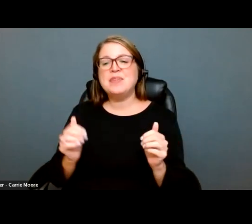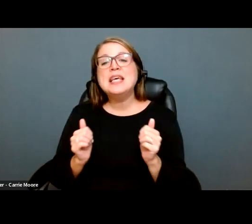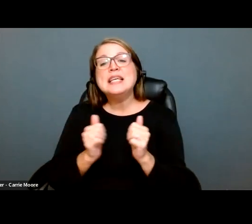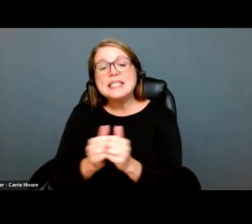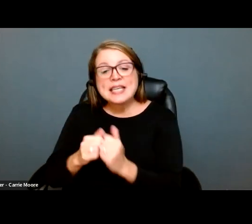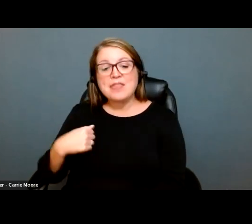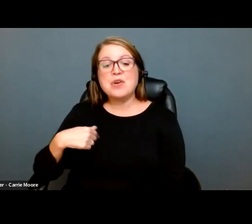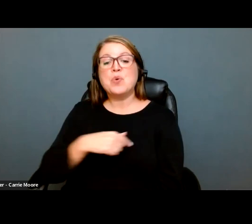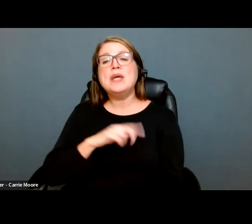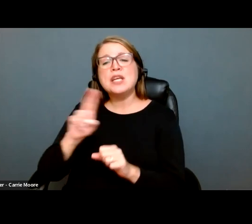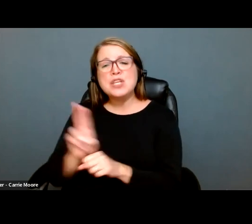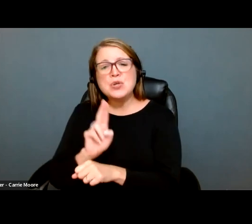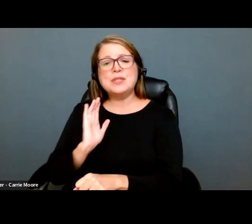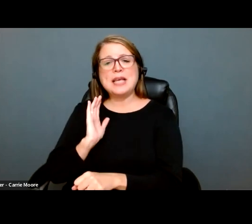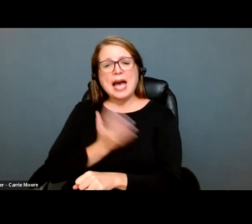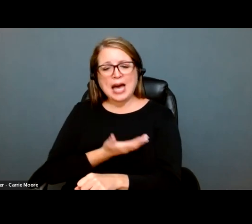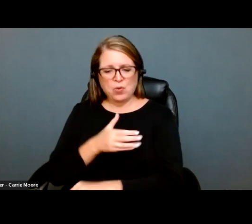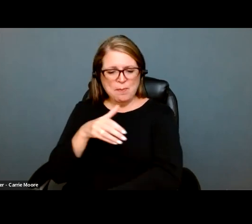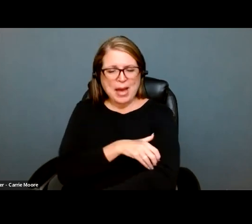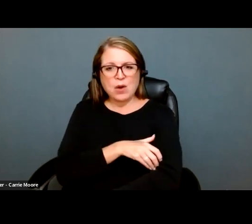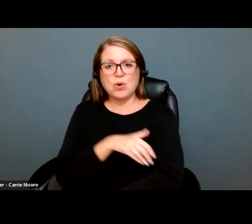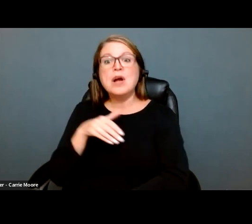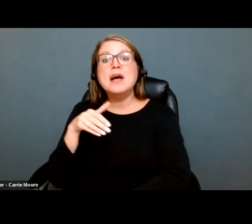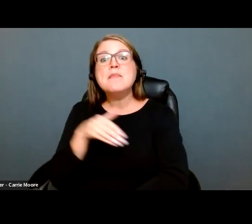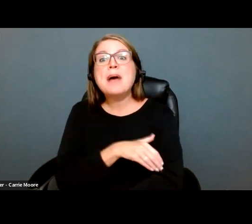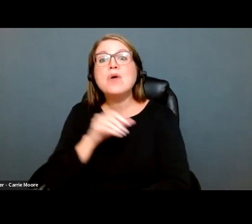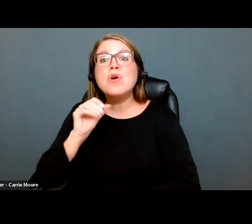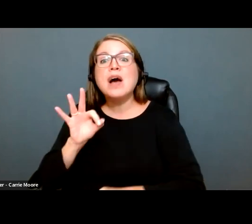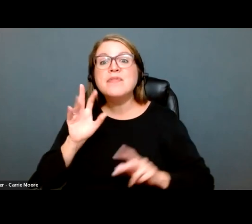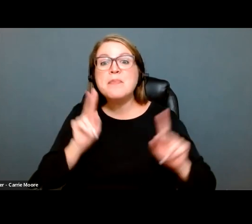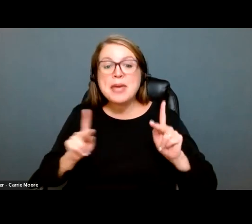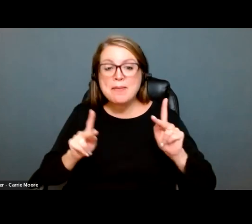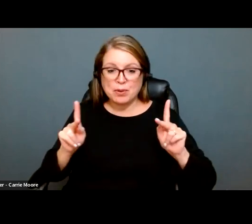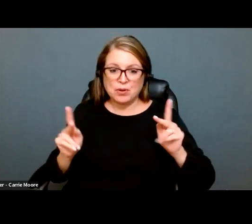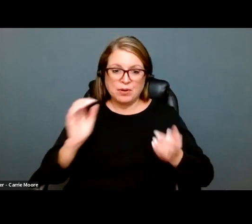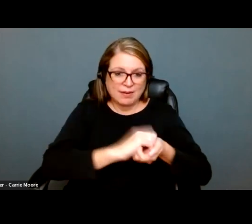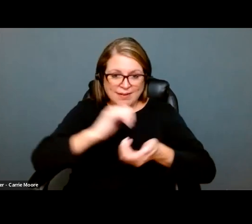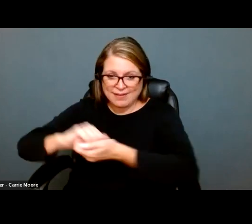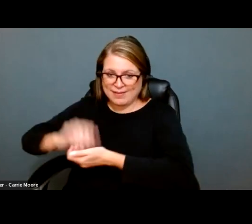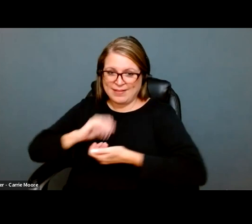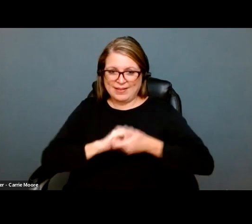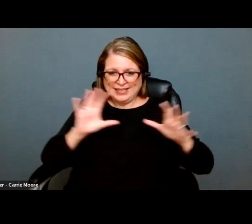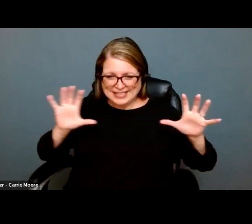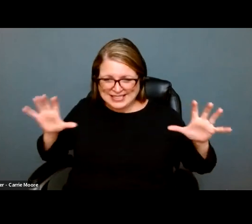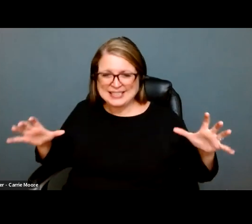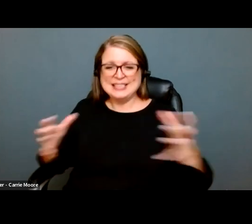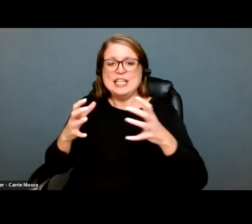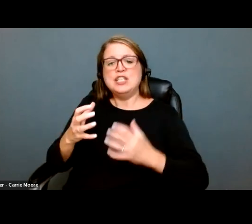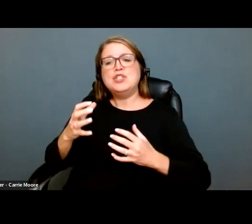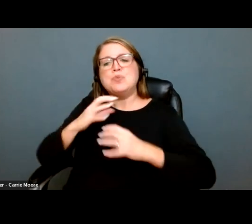people power as community members, organizers, educators and voters to protect democracy, civil liberties, and civil rights for all across our state